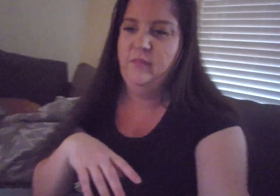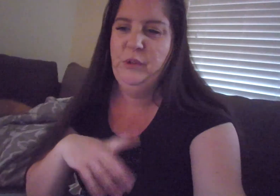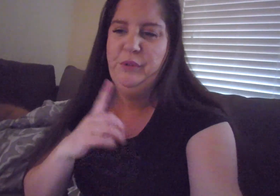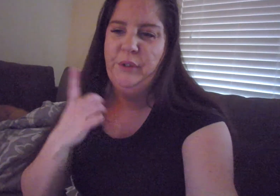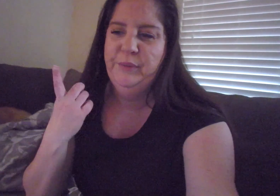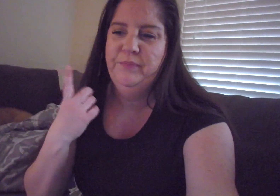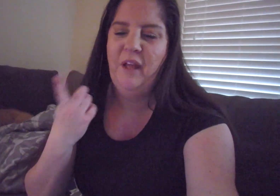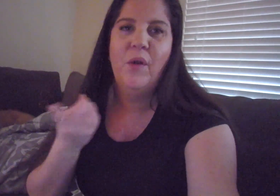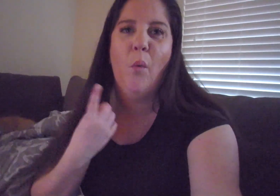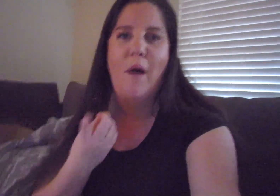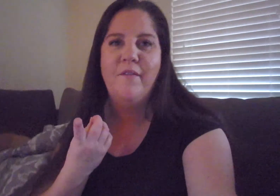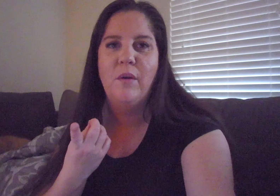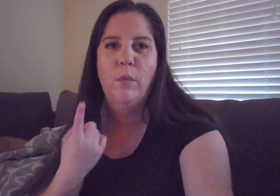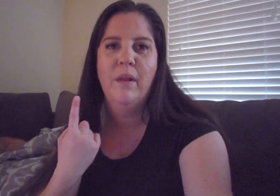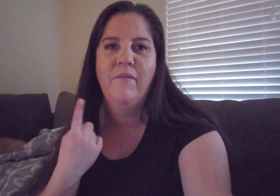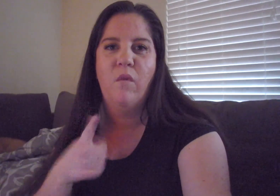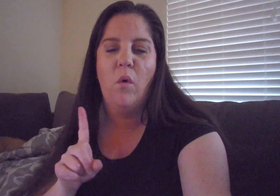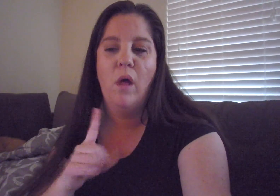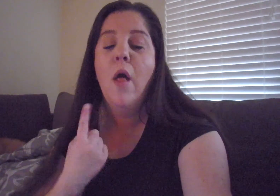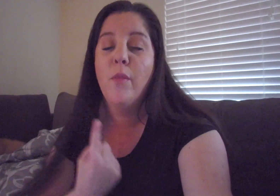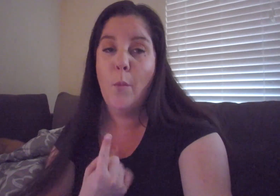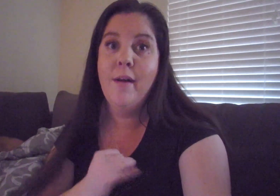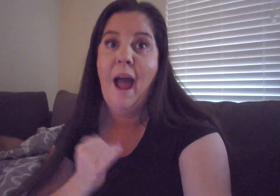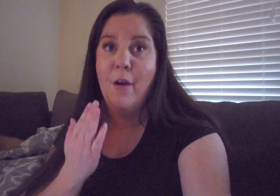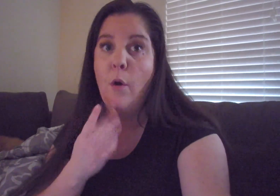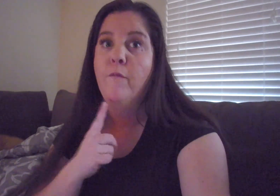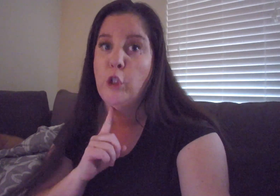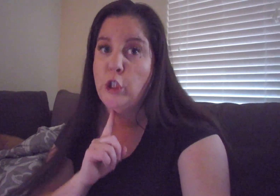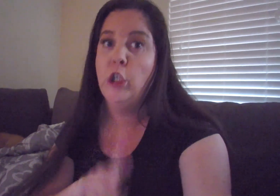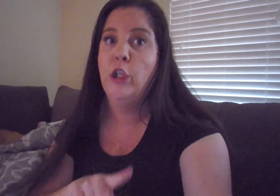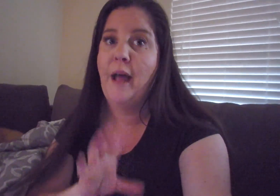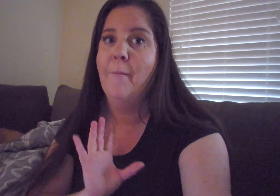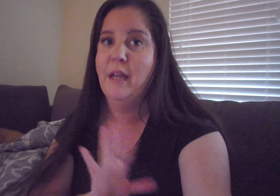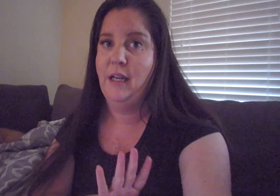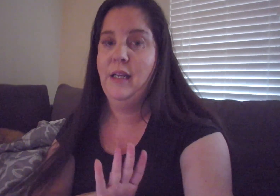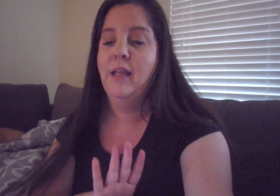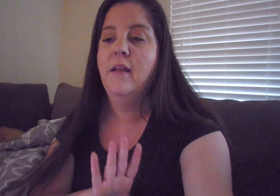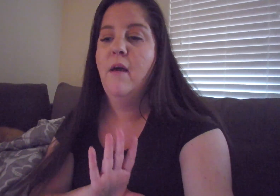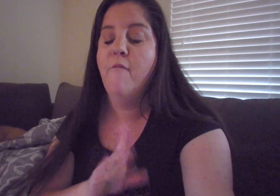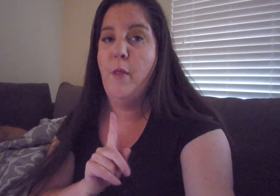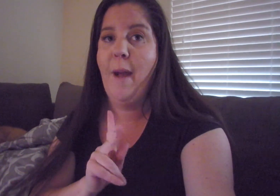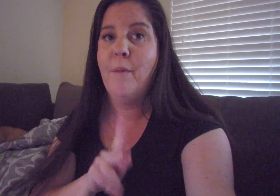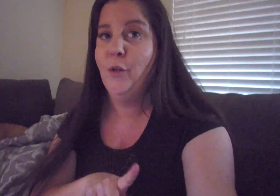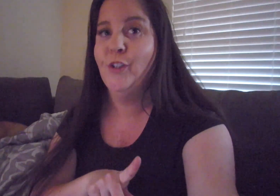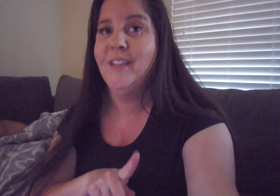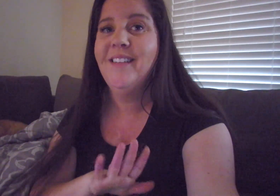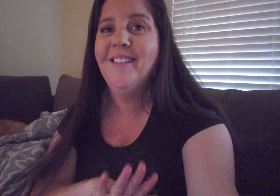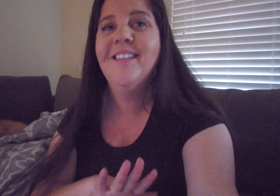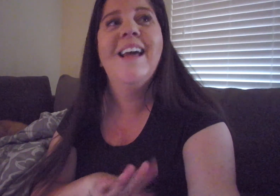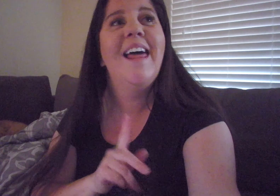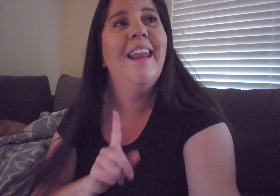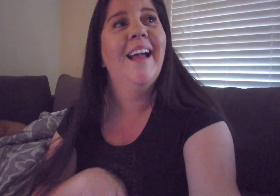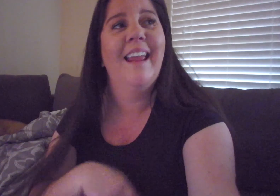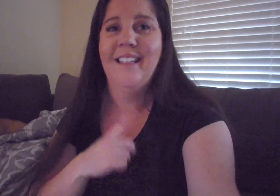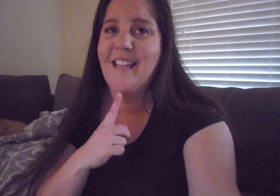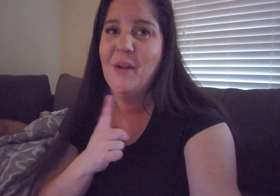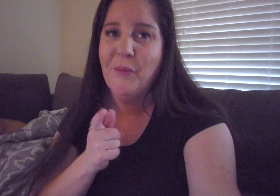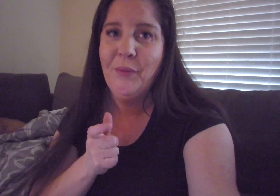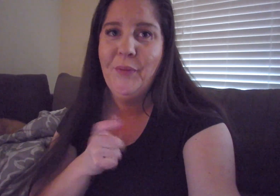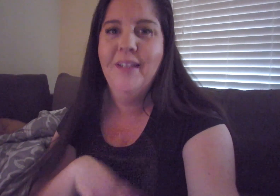So I think one of them would be for the one that I know for sure that I'm getting for that person and I can't say who